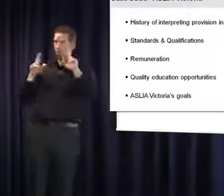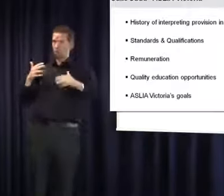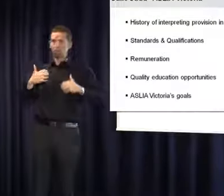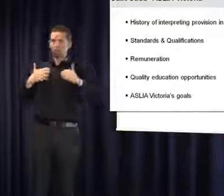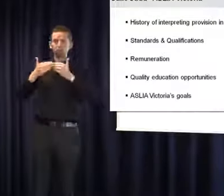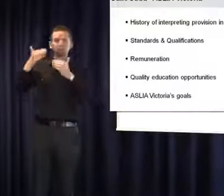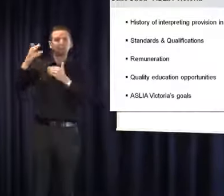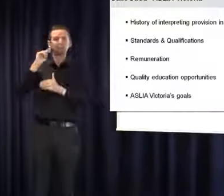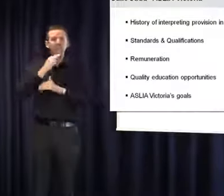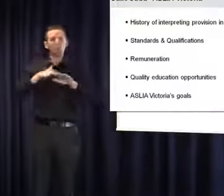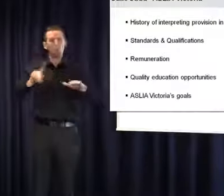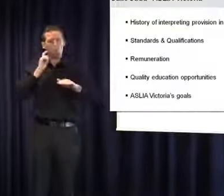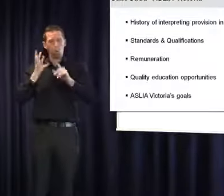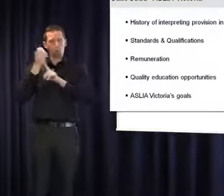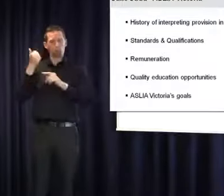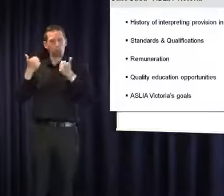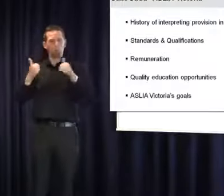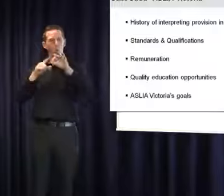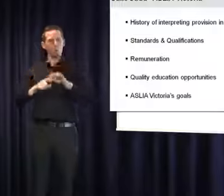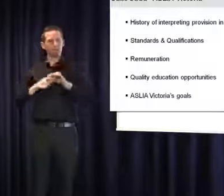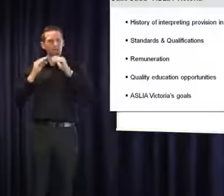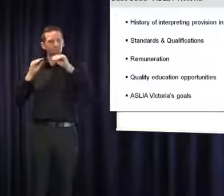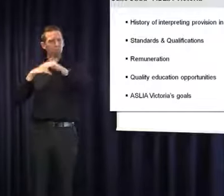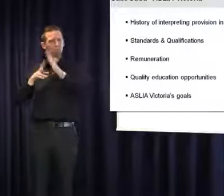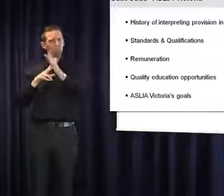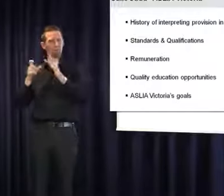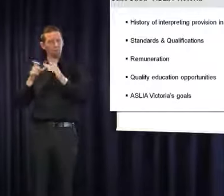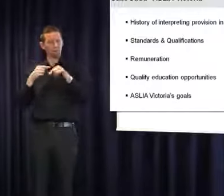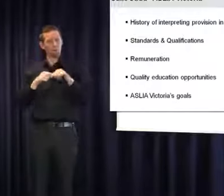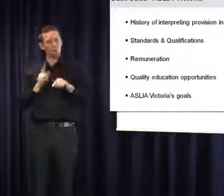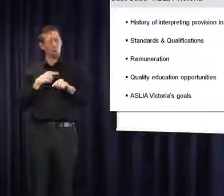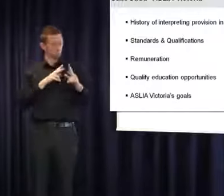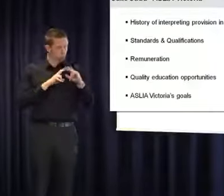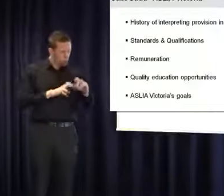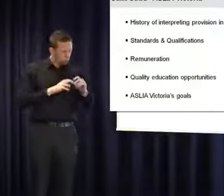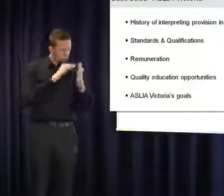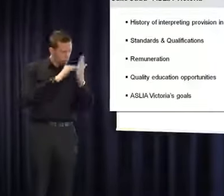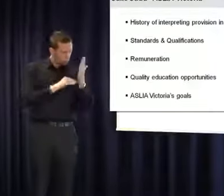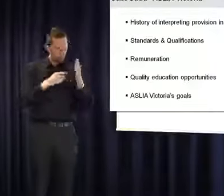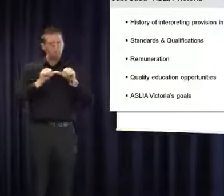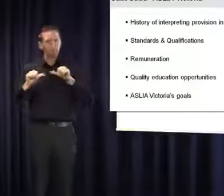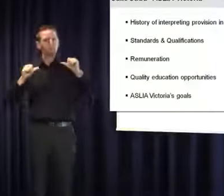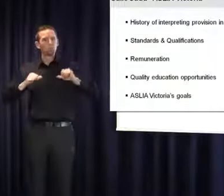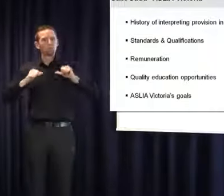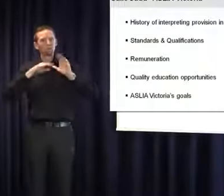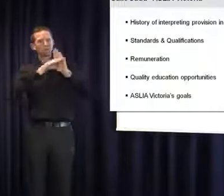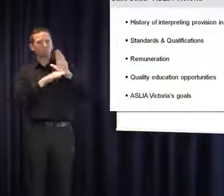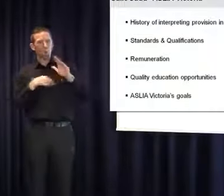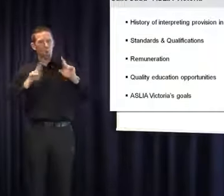based on research and best practice protocols. We have a long way to go but if we all work